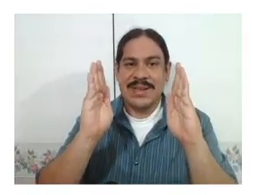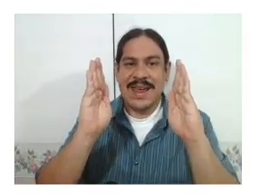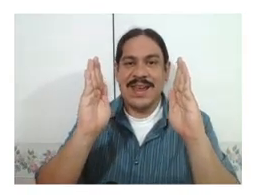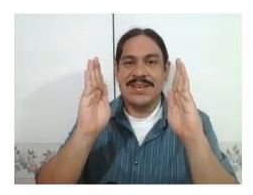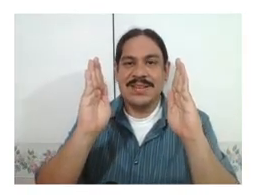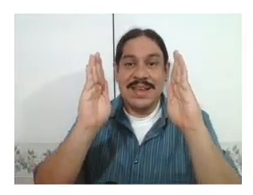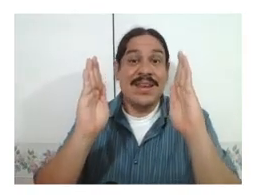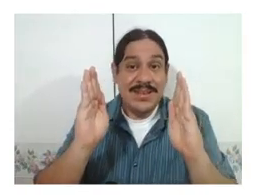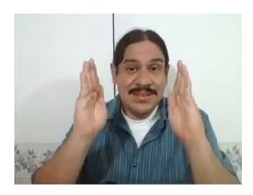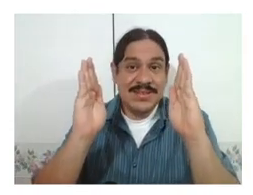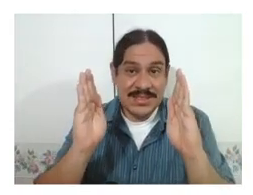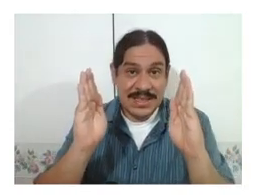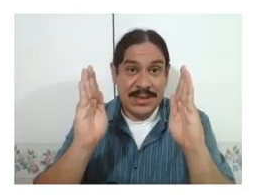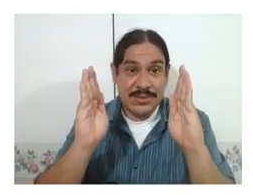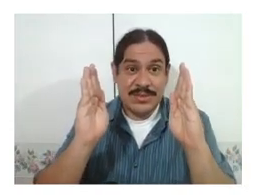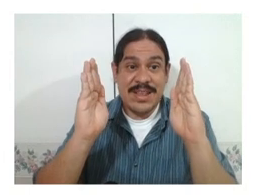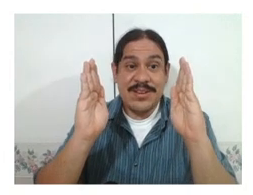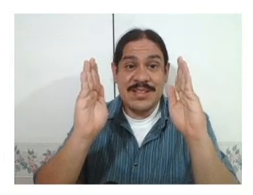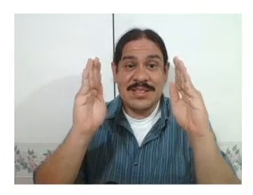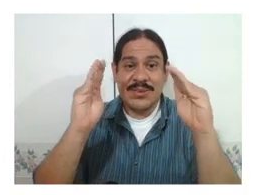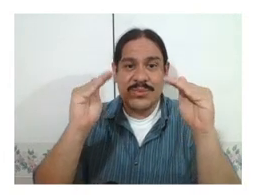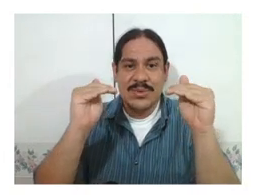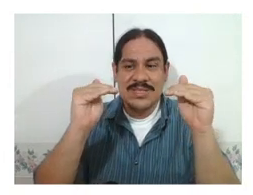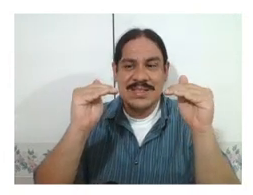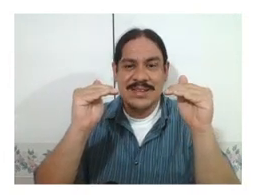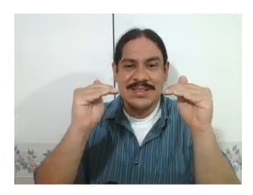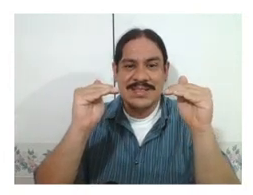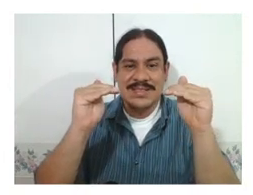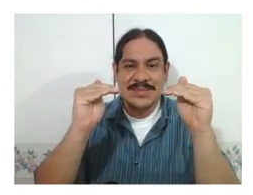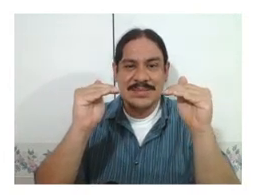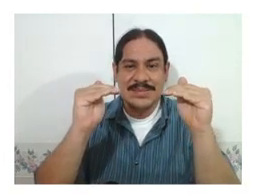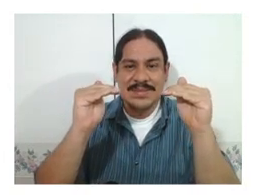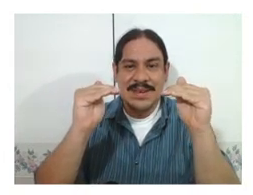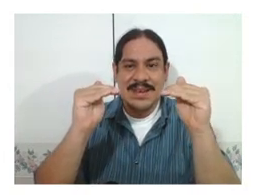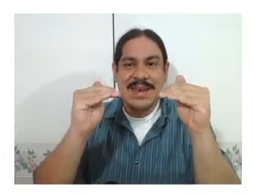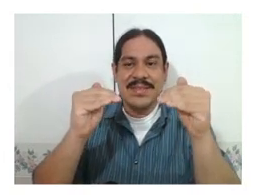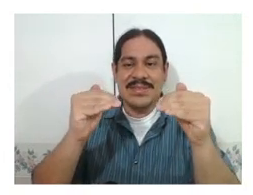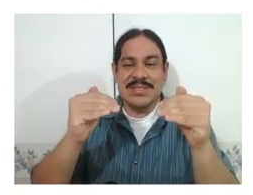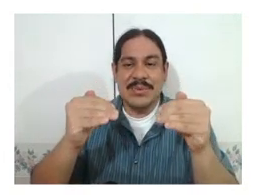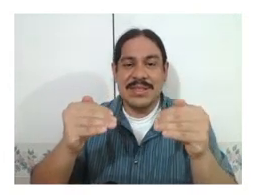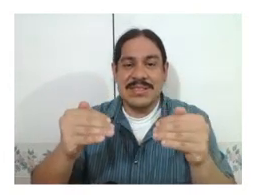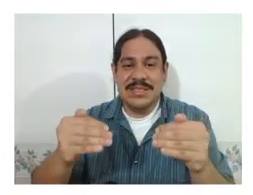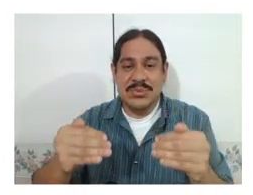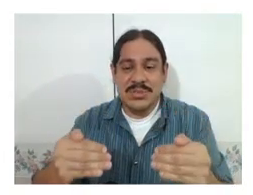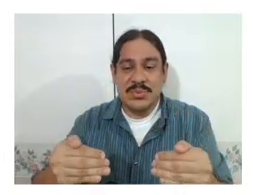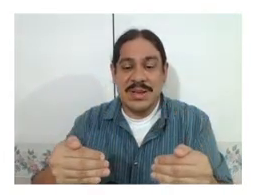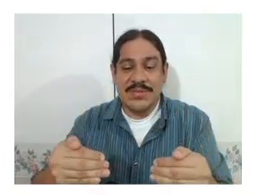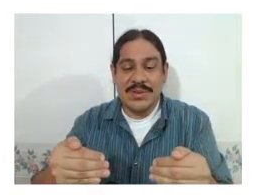hand in the sign language of the Netherlands which is like this